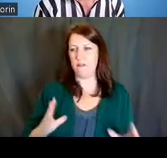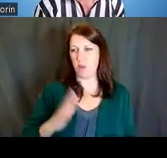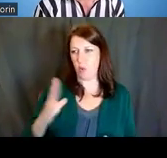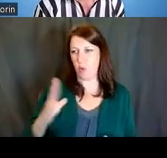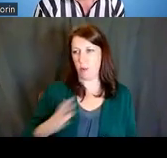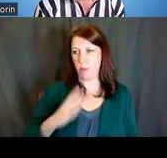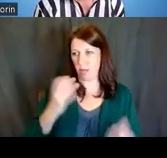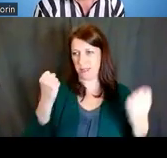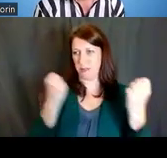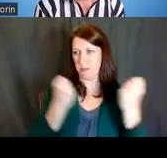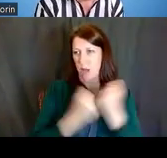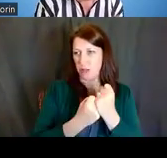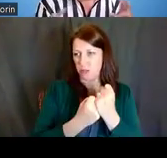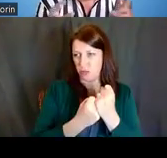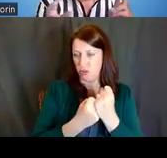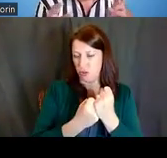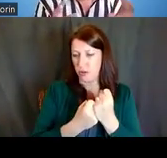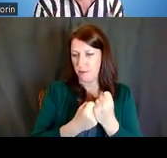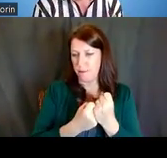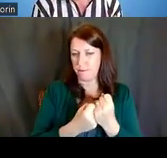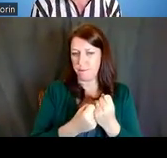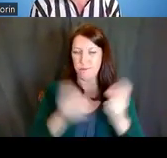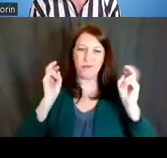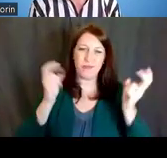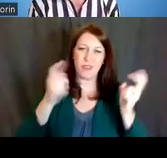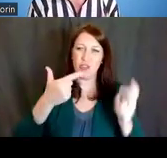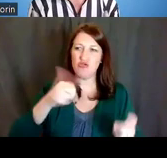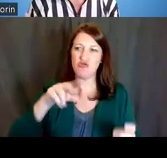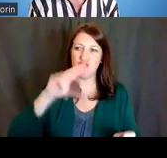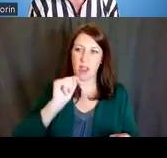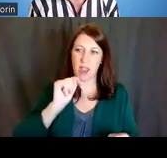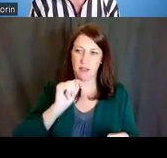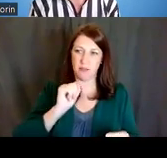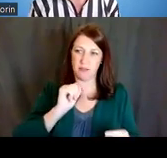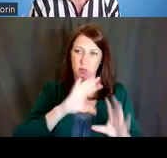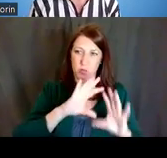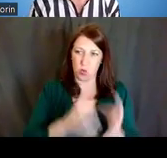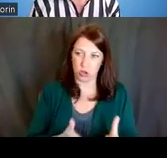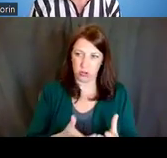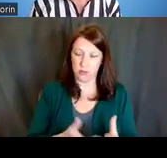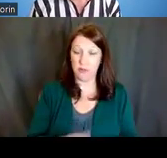and it's related to the quote-unquote, "grant world." But there's also the sponsors out there